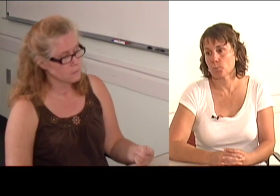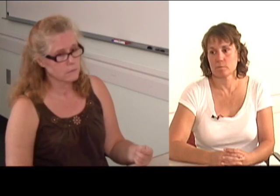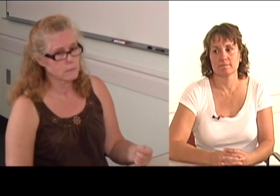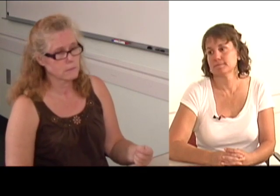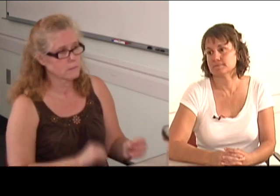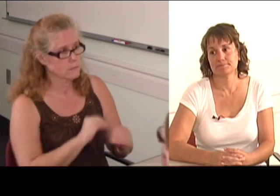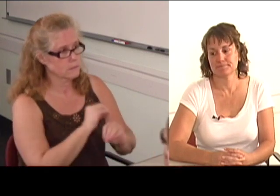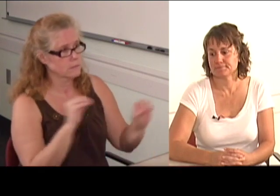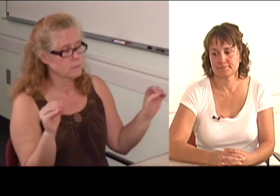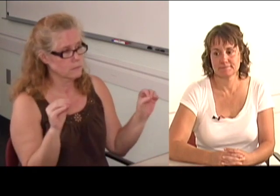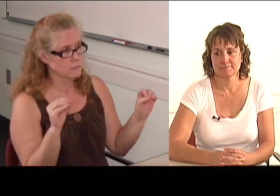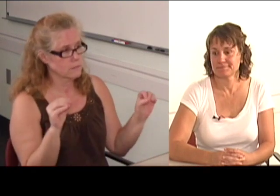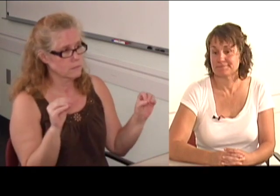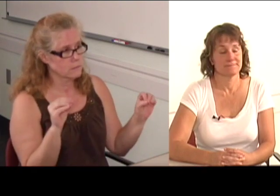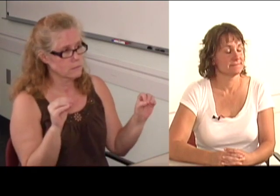No.